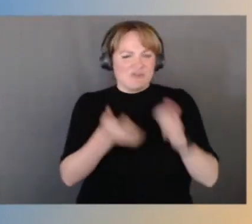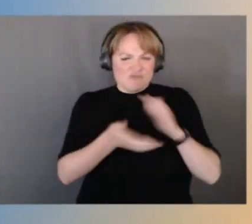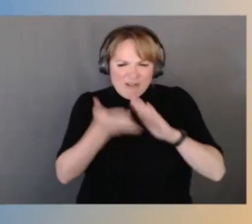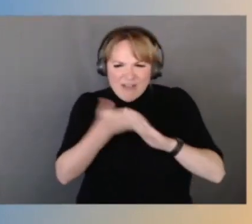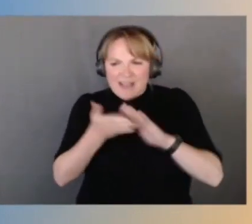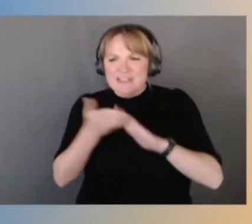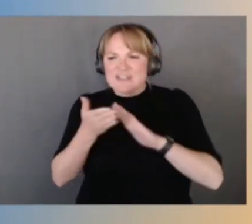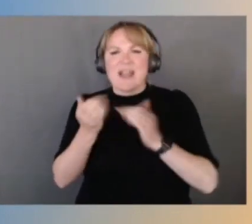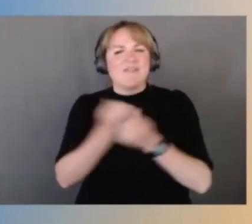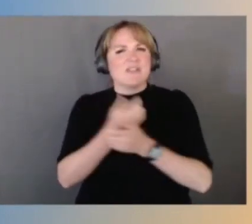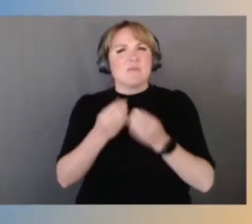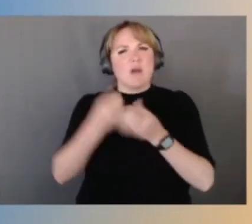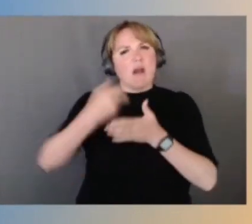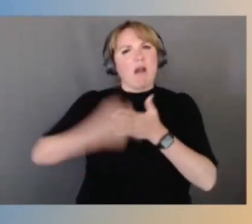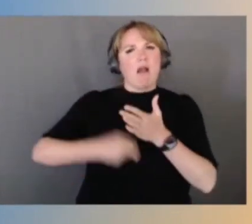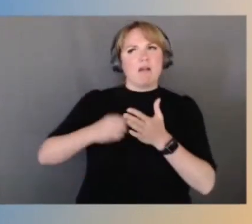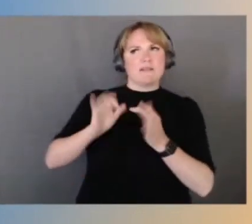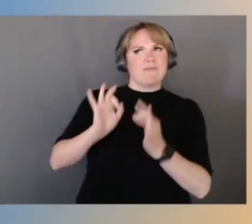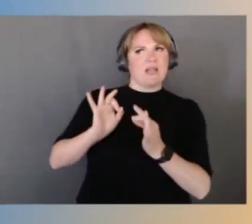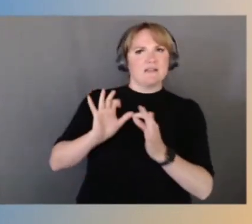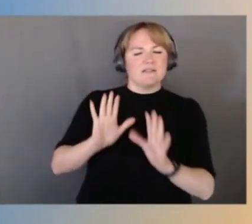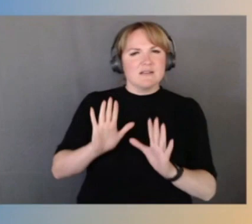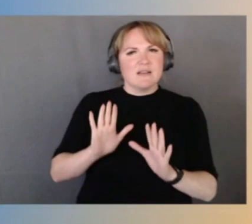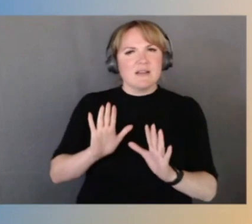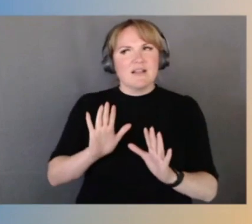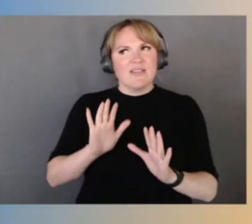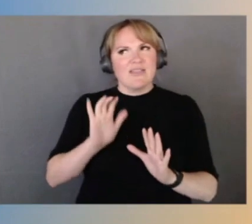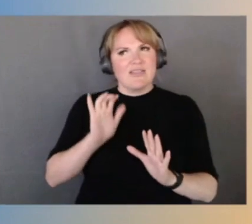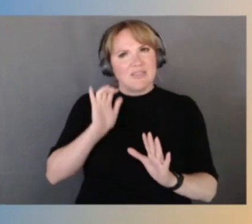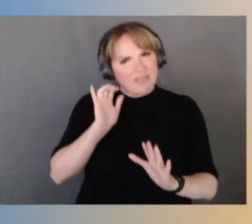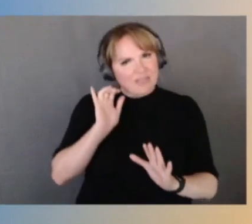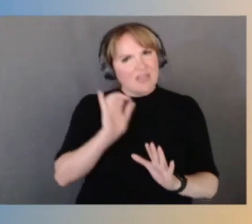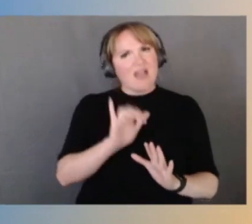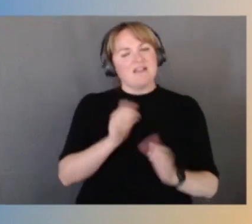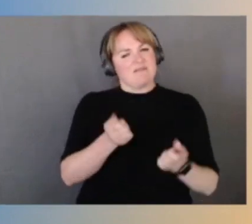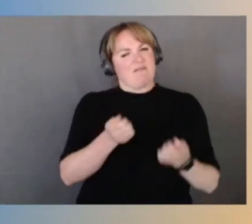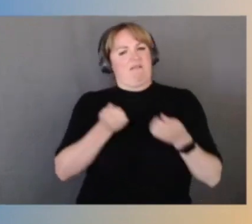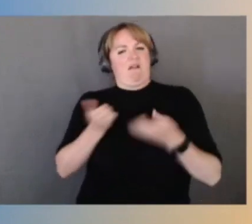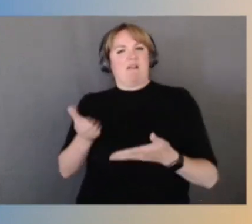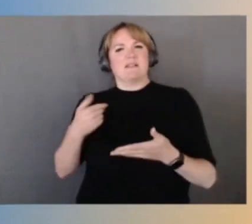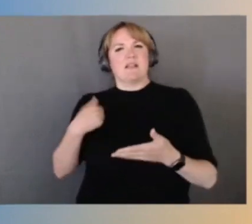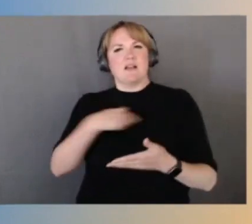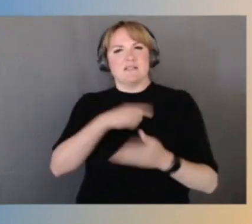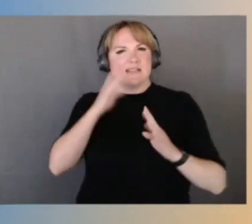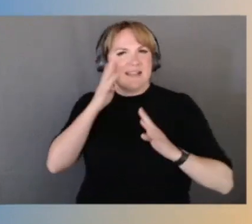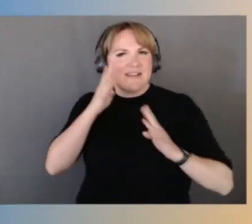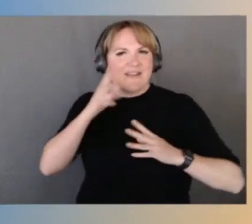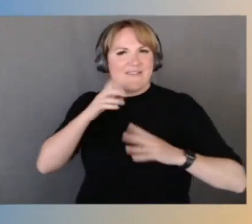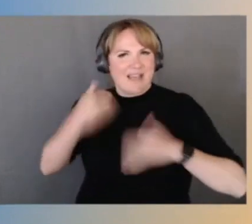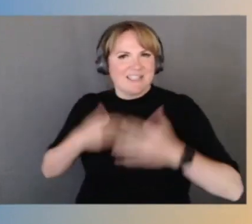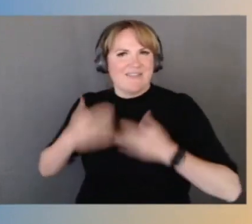that itself is making us able to innovate faster and faster and faster. I think I must have heard that